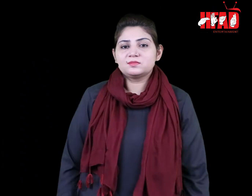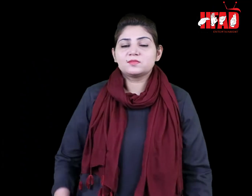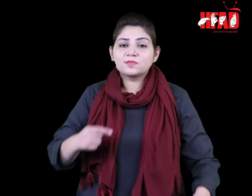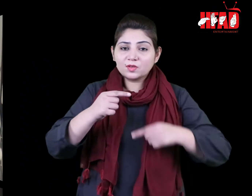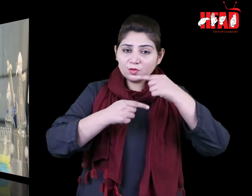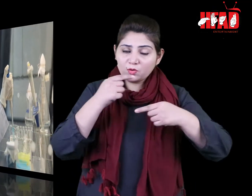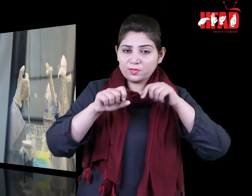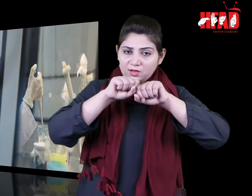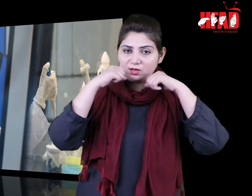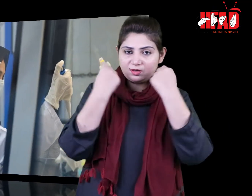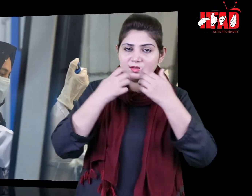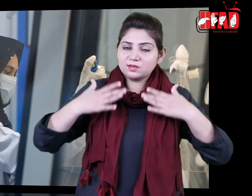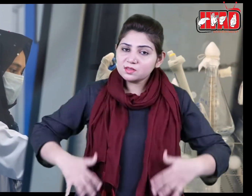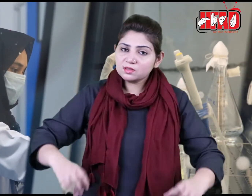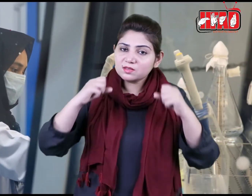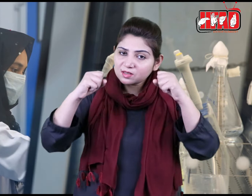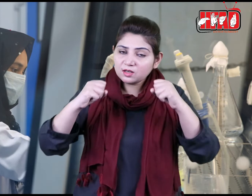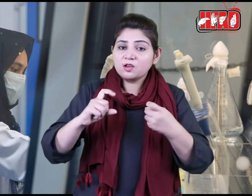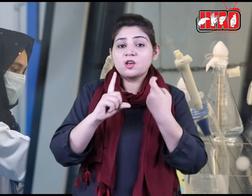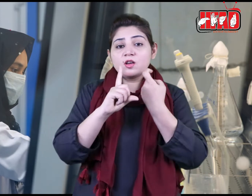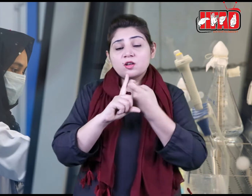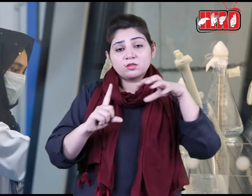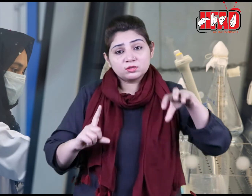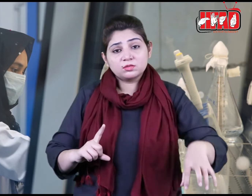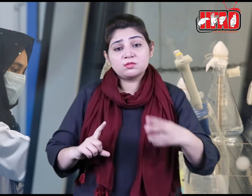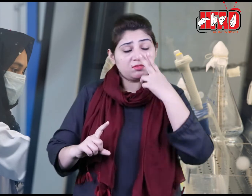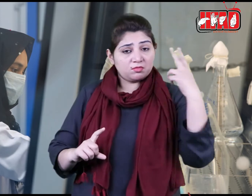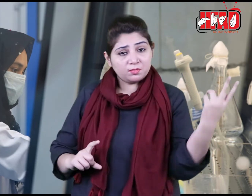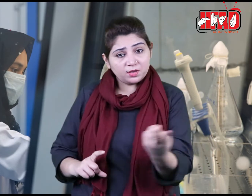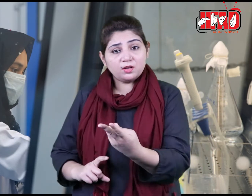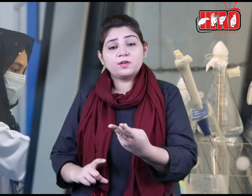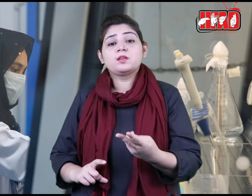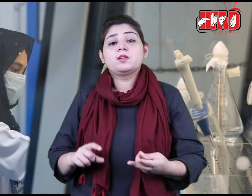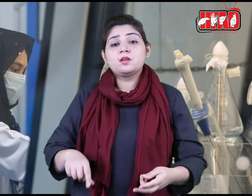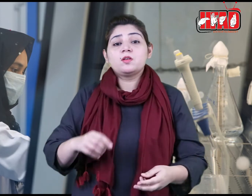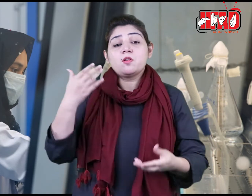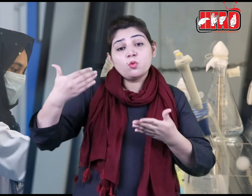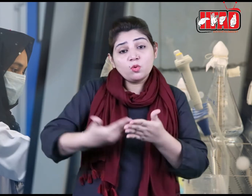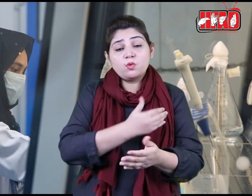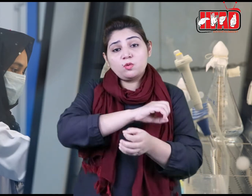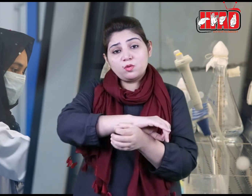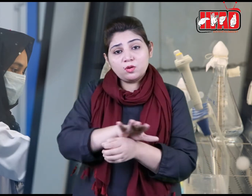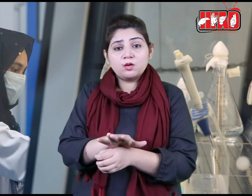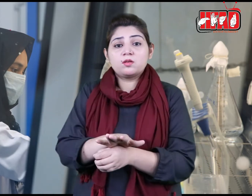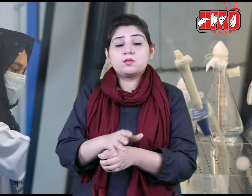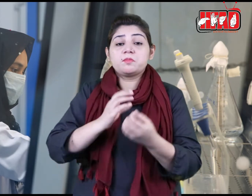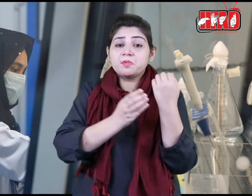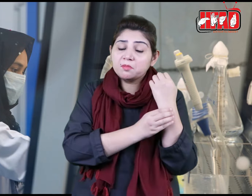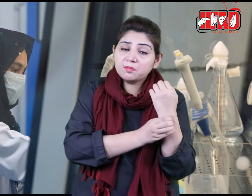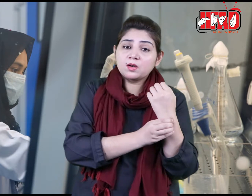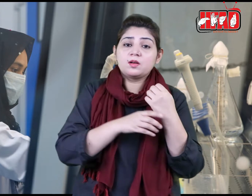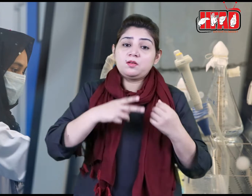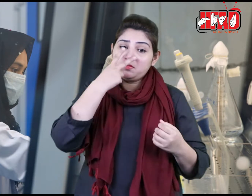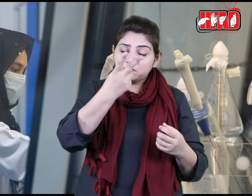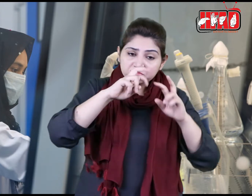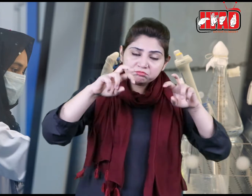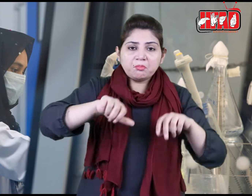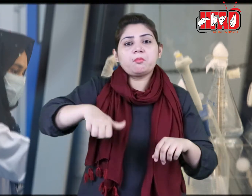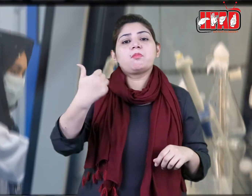The National Institute of Health has confirmed the Omicron case in Karachi.